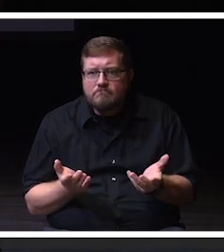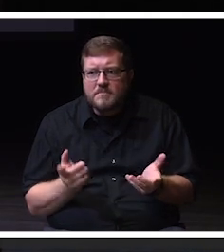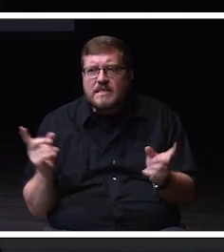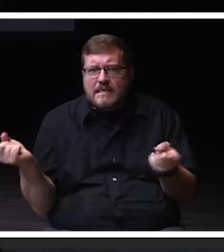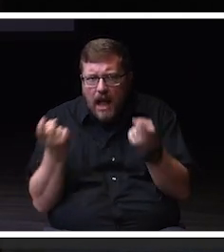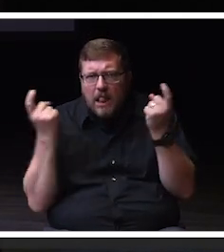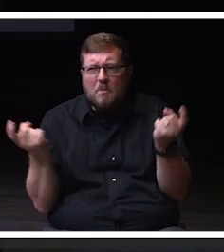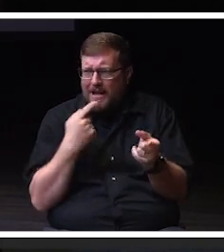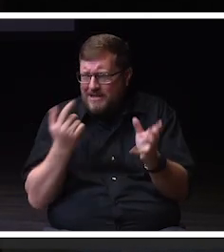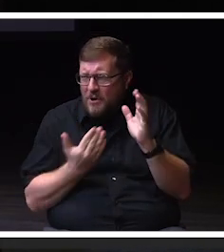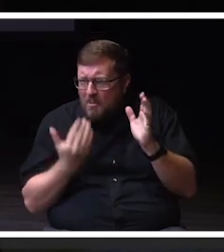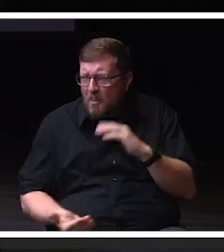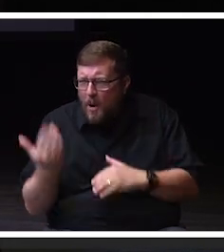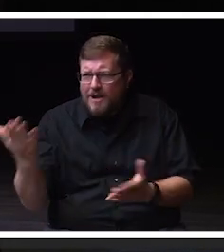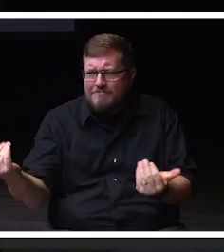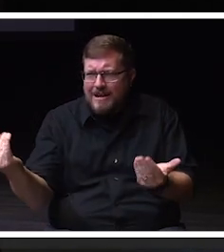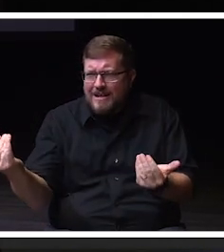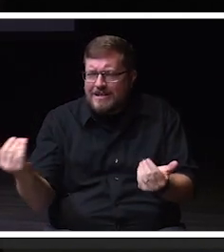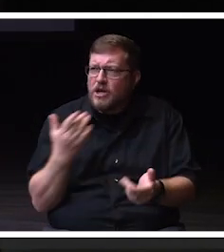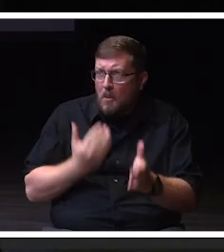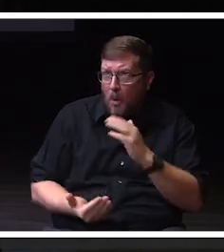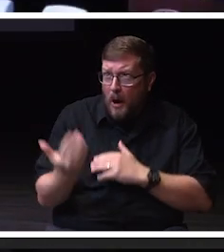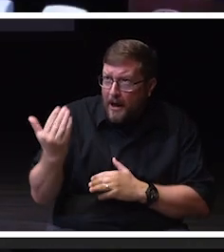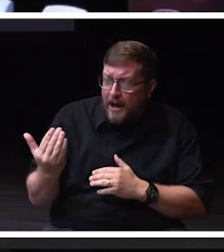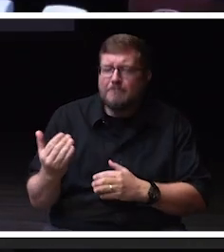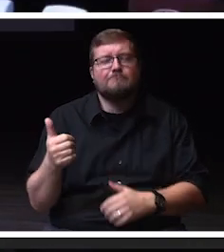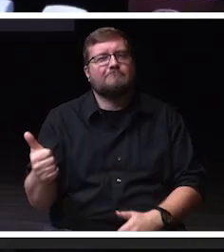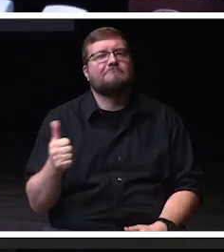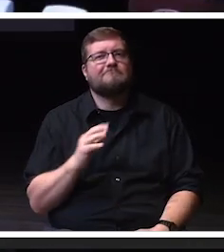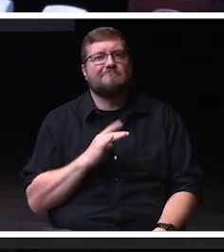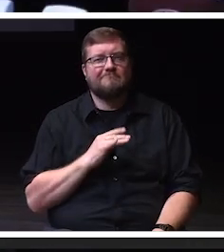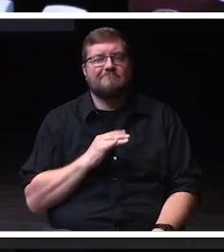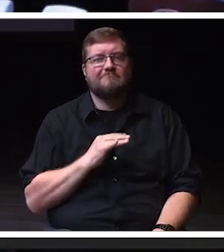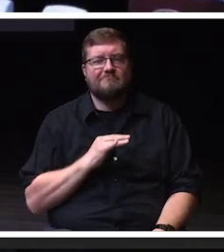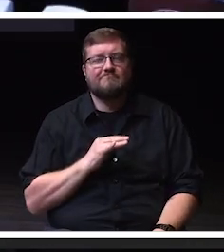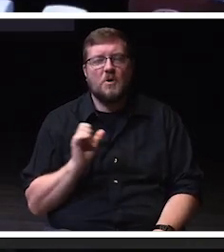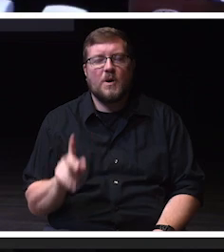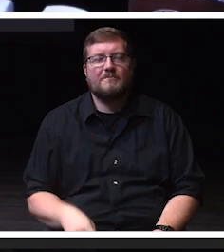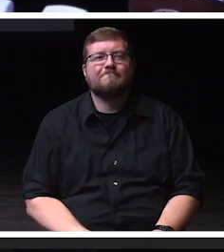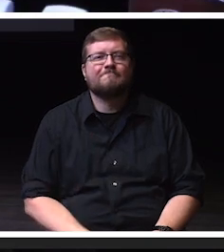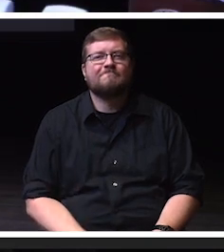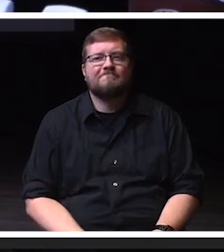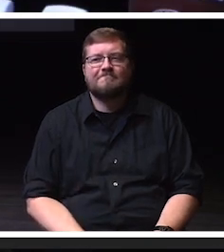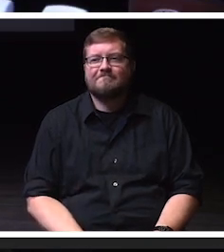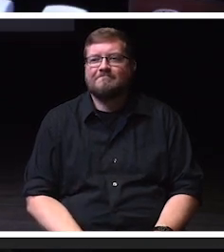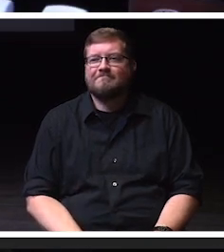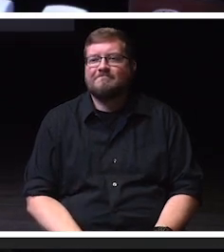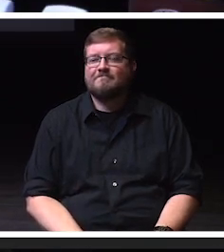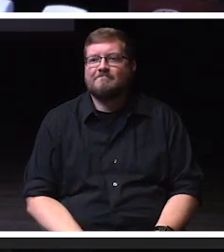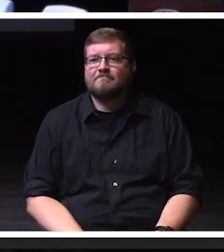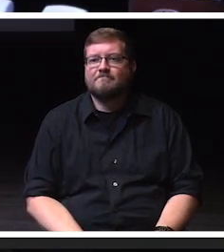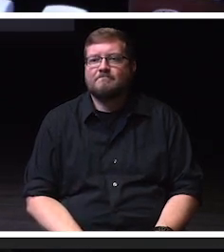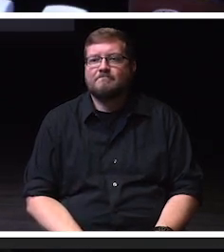I said good morning. Alright.